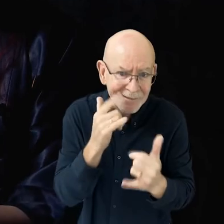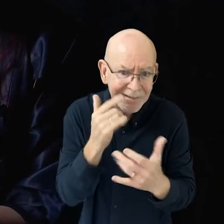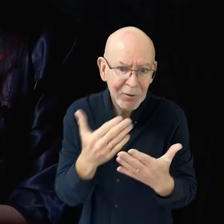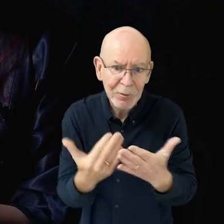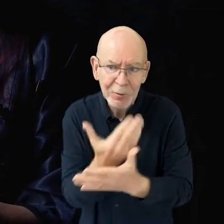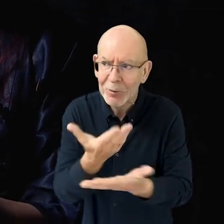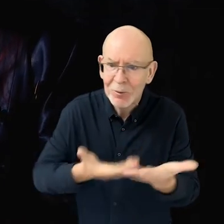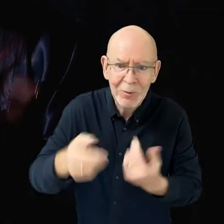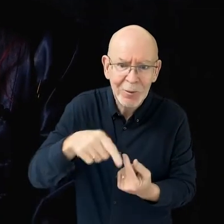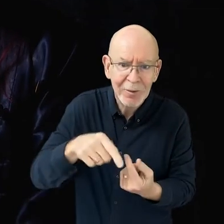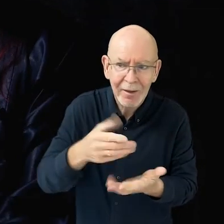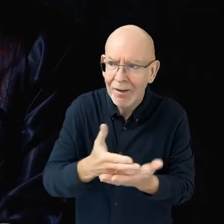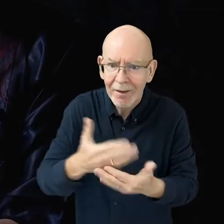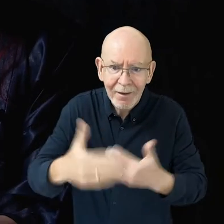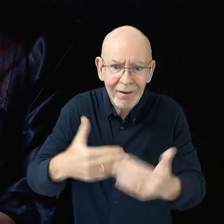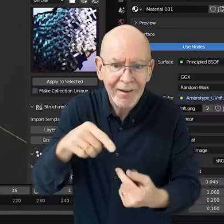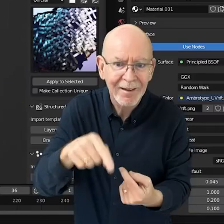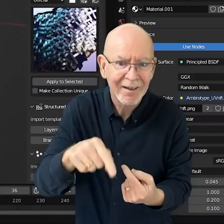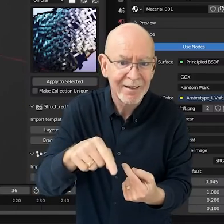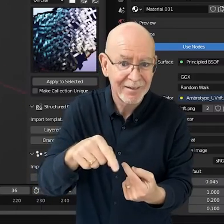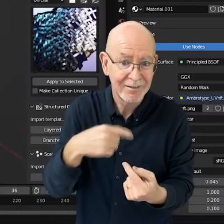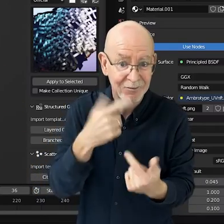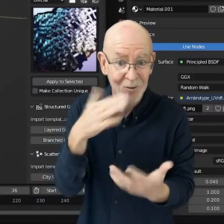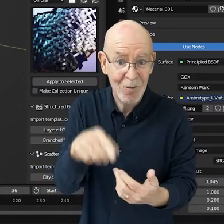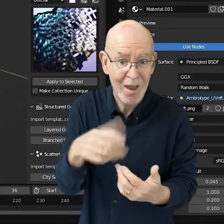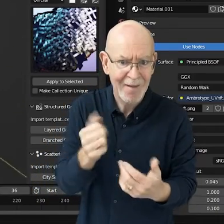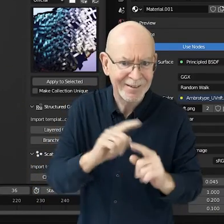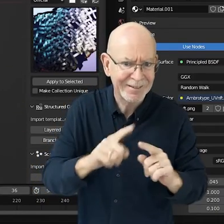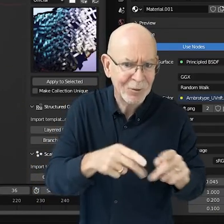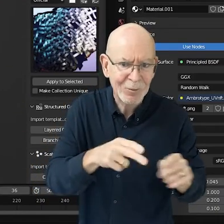to the experiential economy and that industry, and show that there are ways